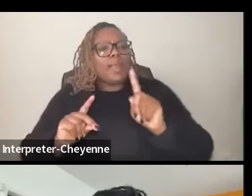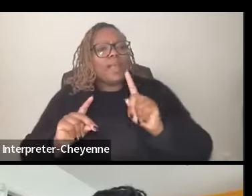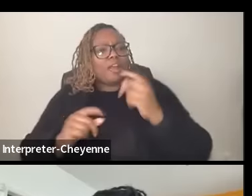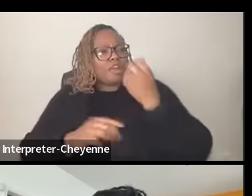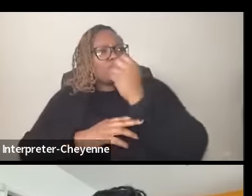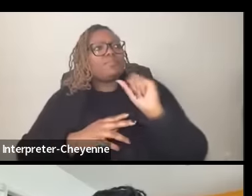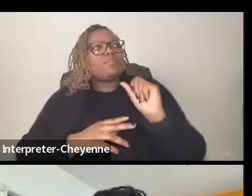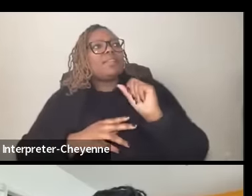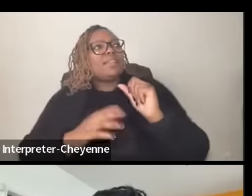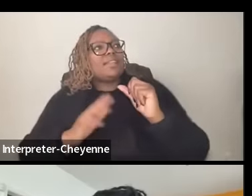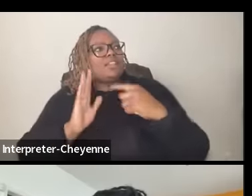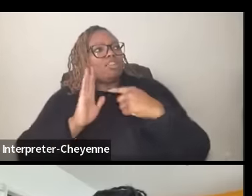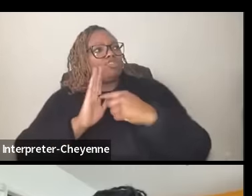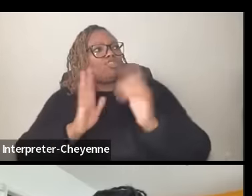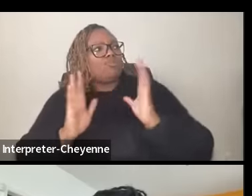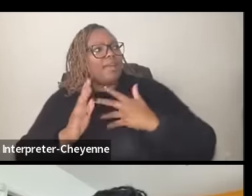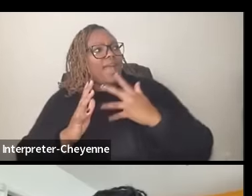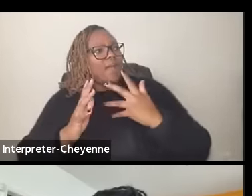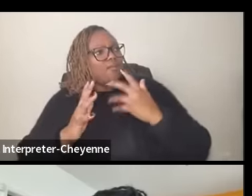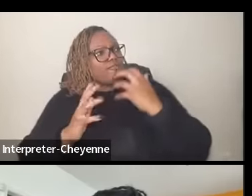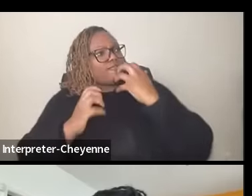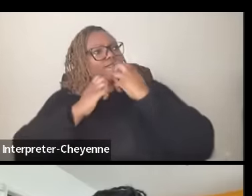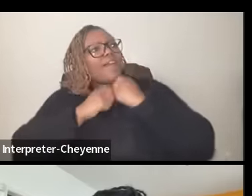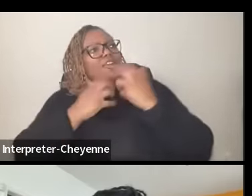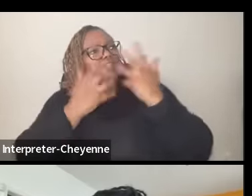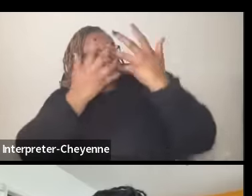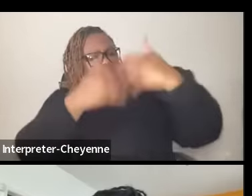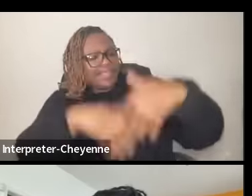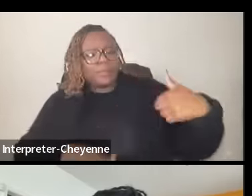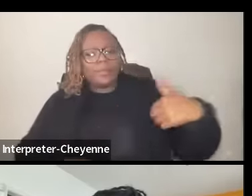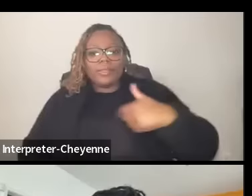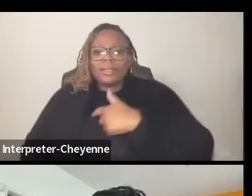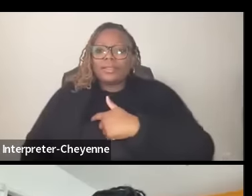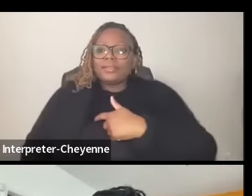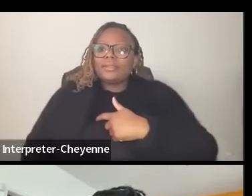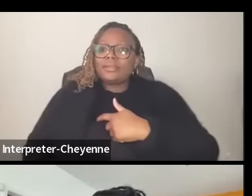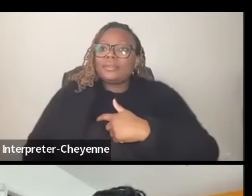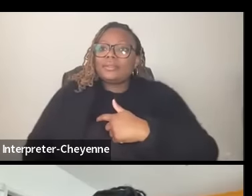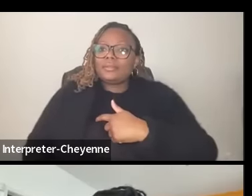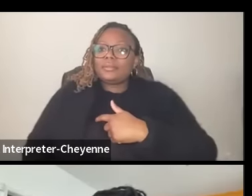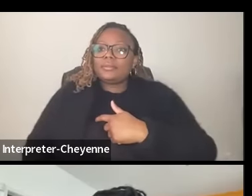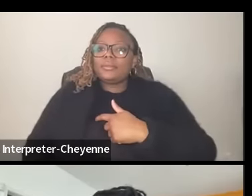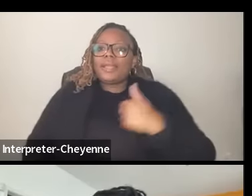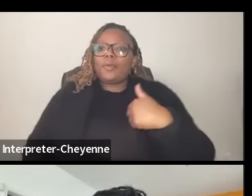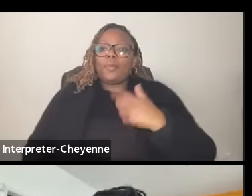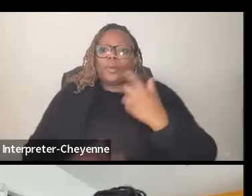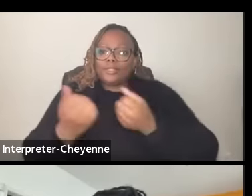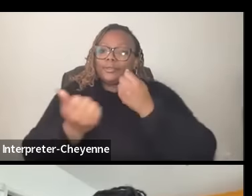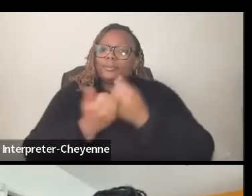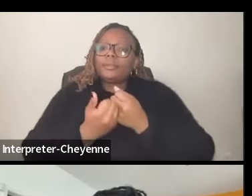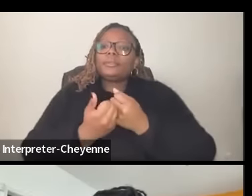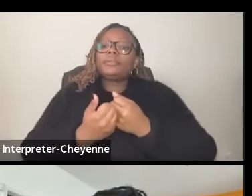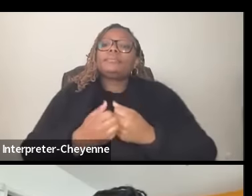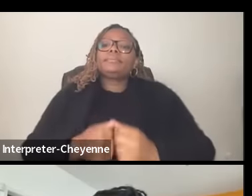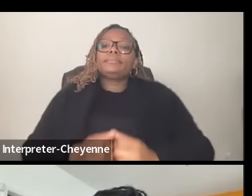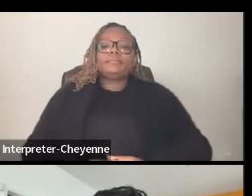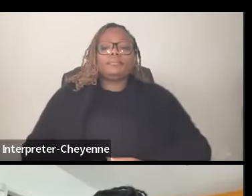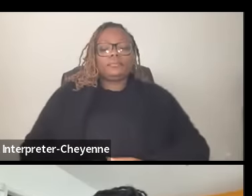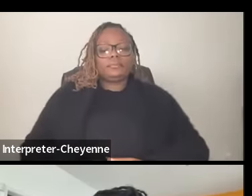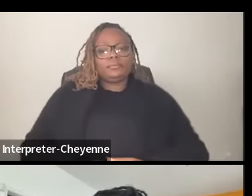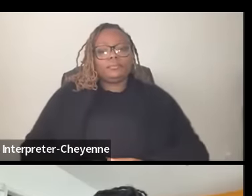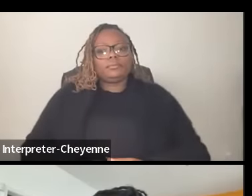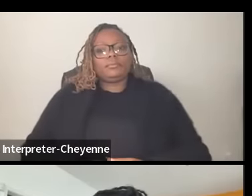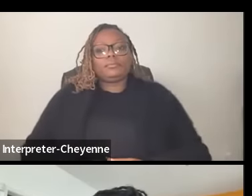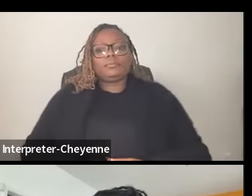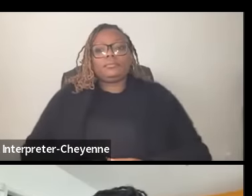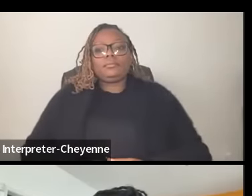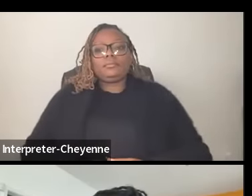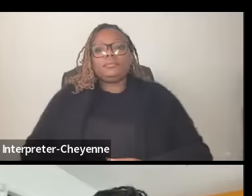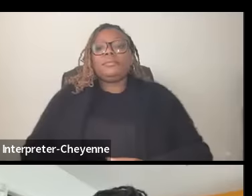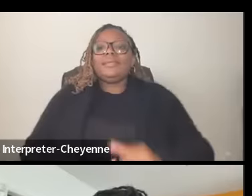values and inclusivity um that that that we um are in support of and that's not that's not chauvinism